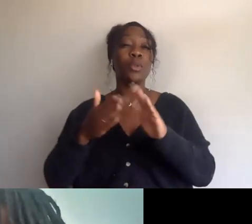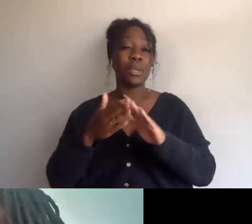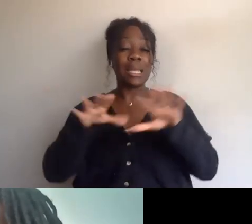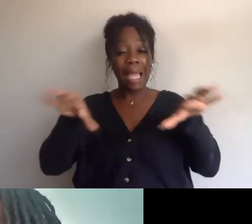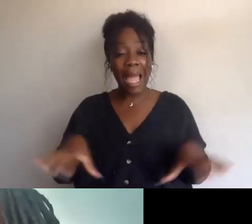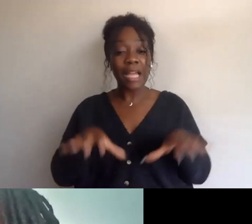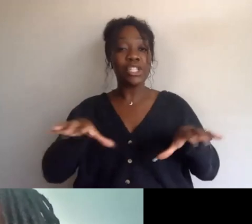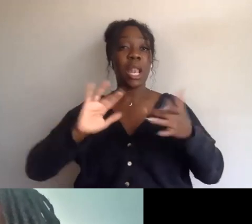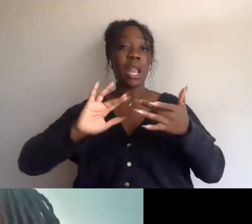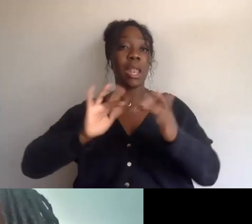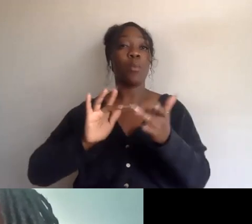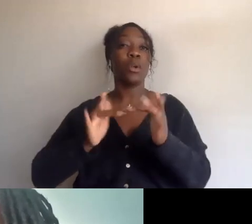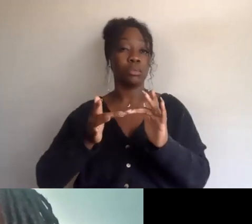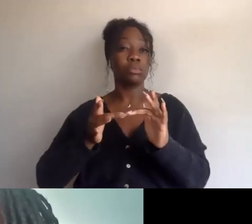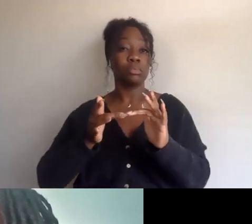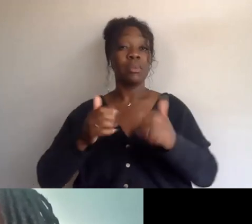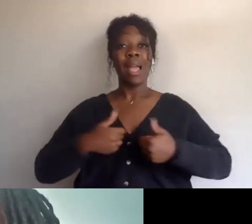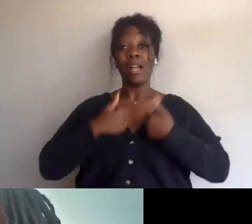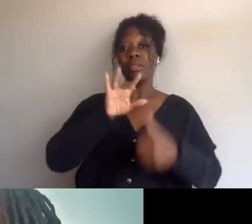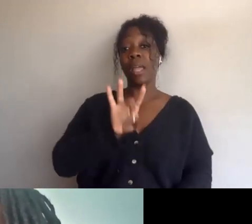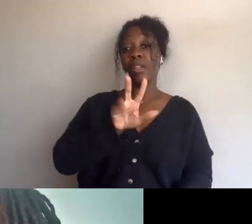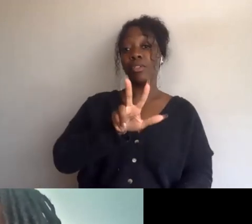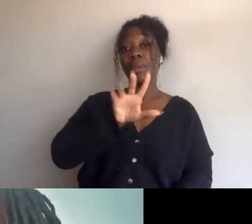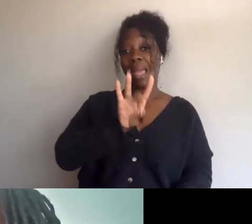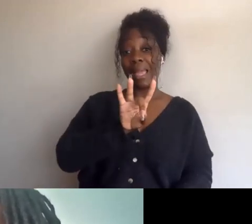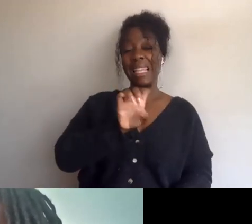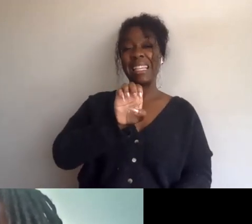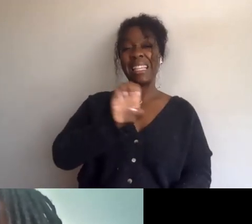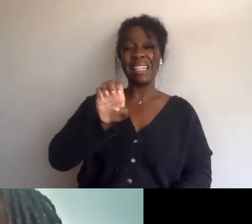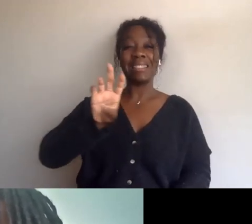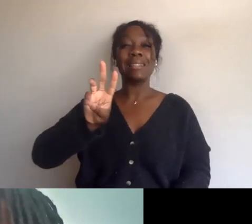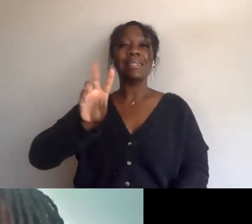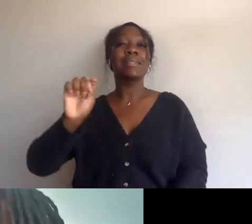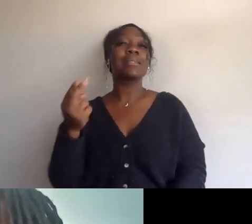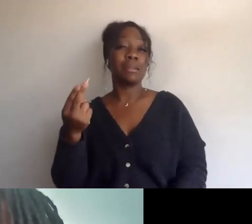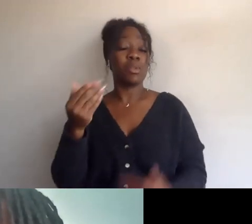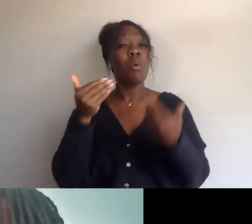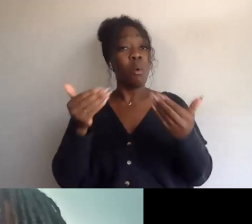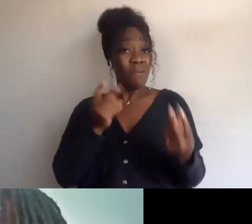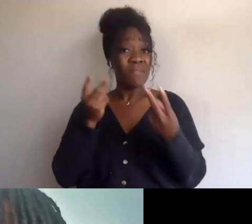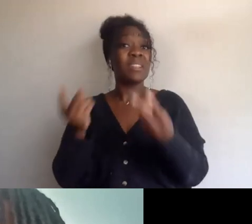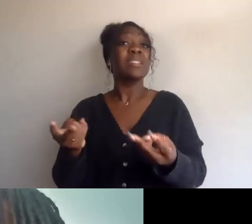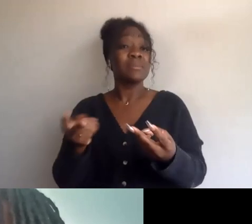which is at 838 East Sixth if you ever wanted to go visit, 838 East Sixth